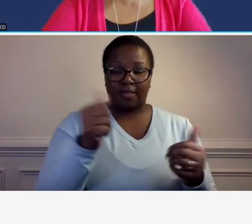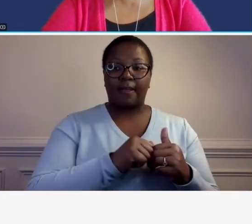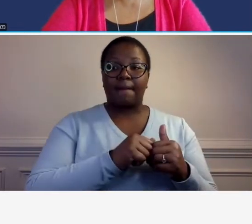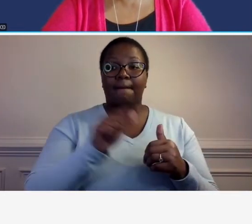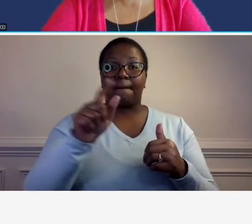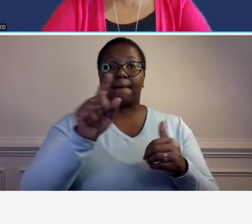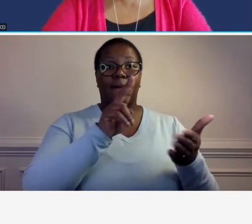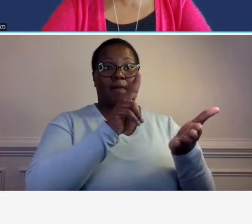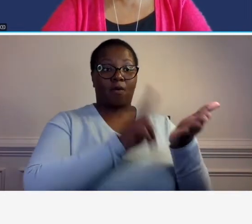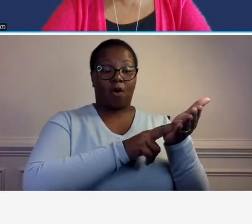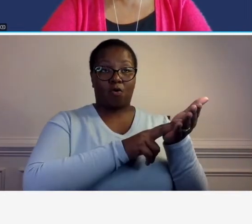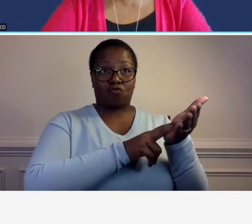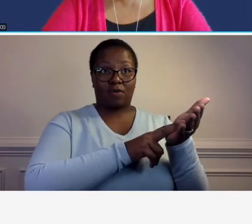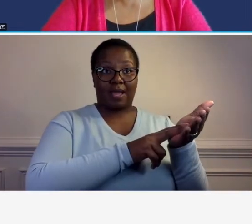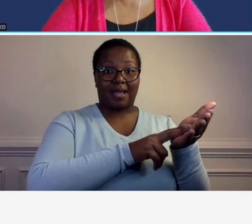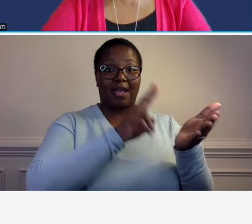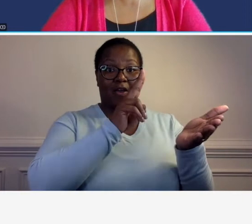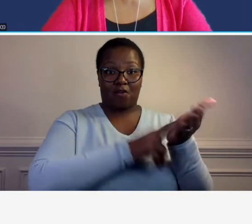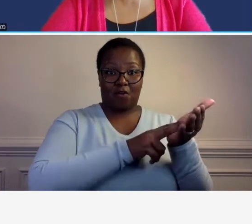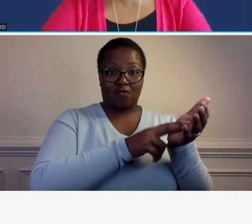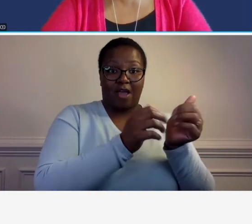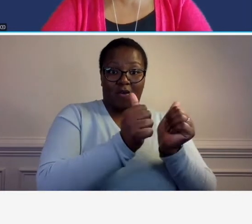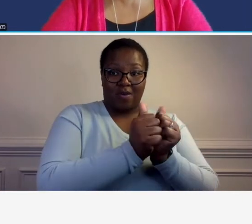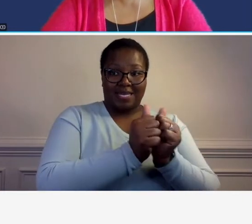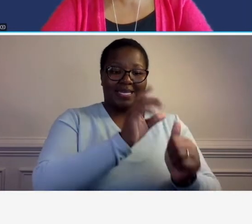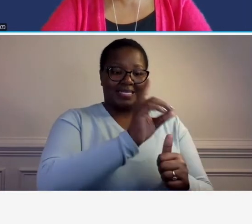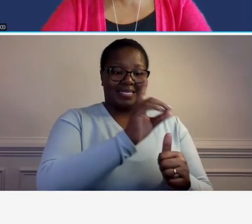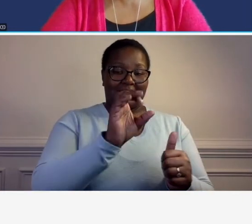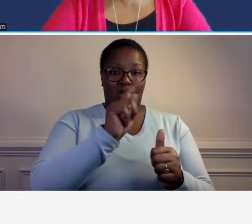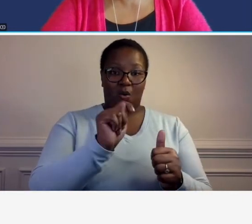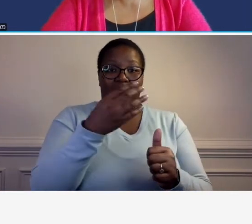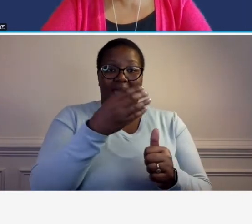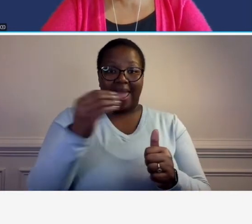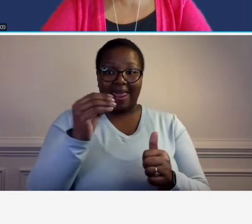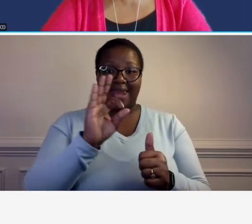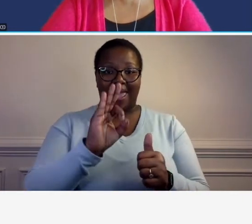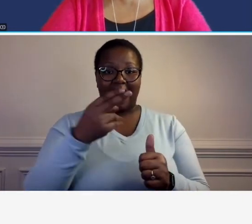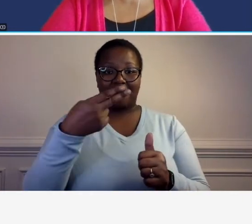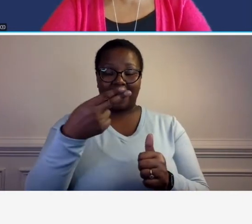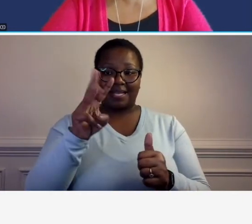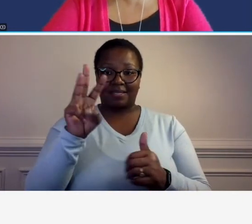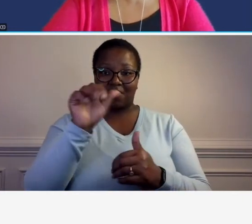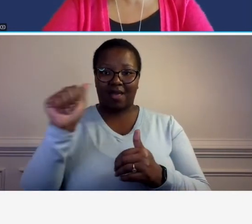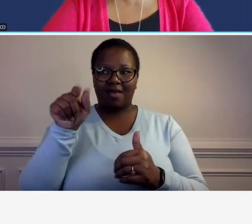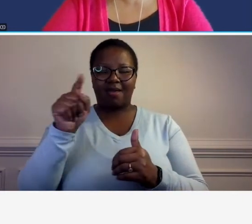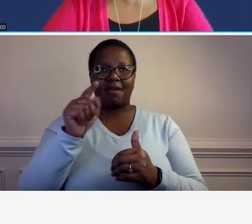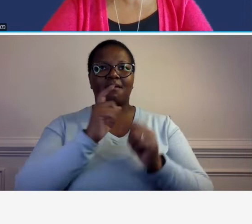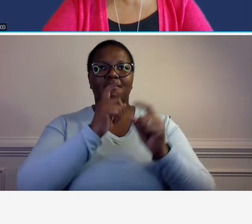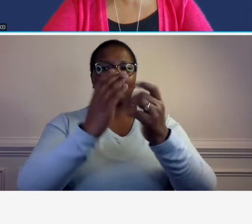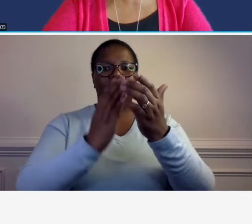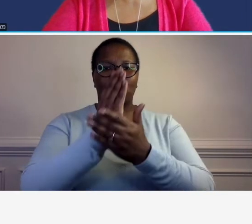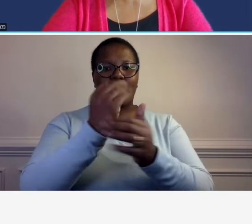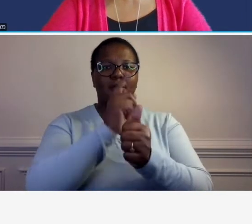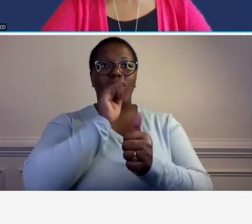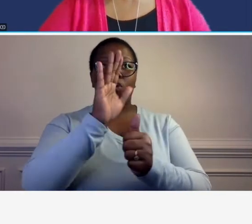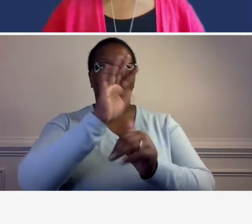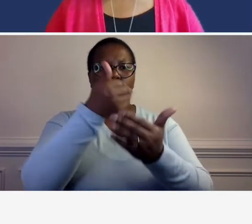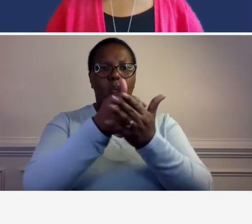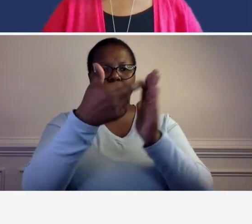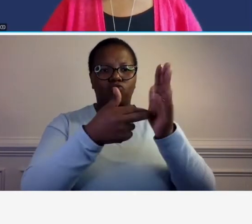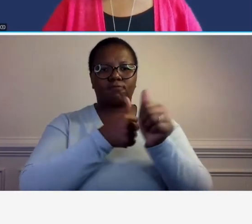ddot and fhwa the light the the right to come in and ensure that you're following the rules